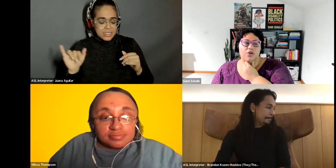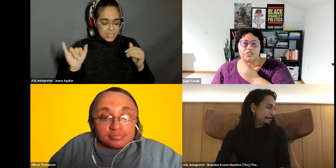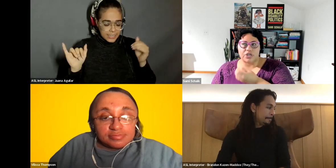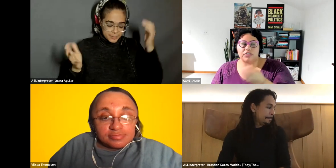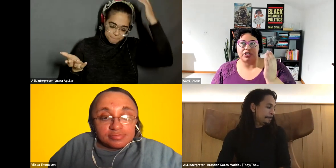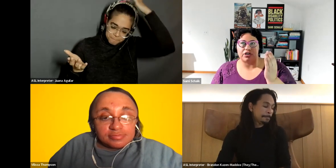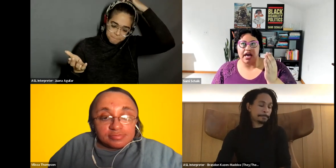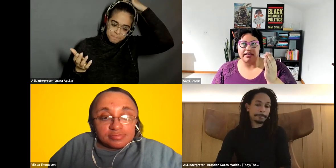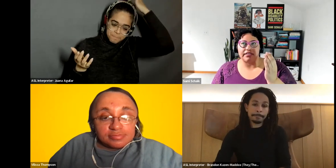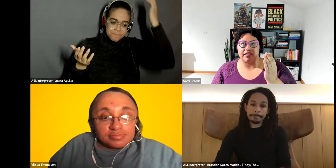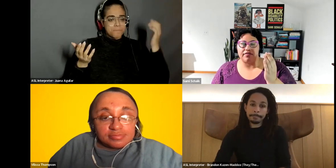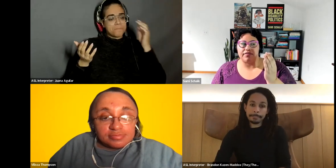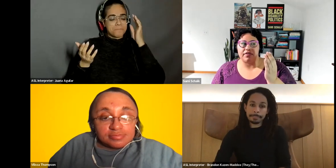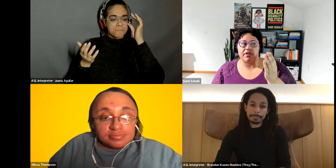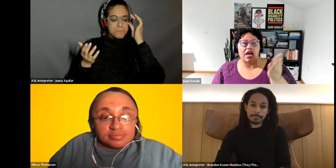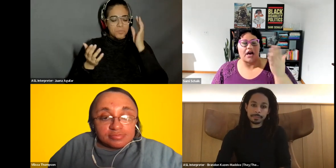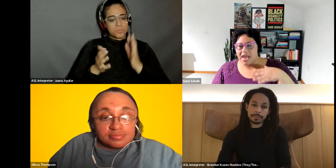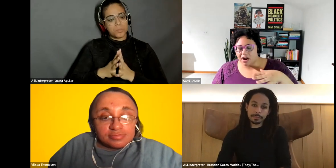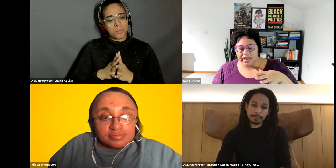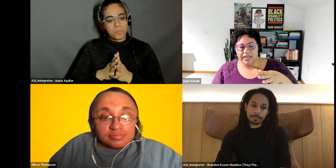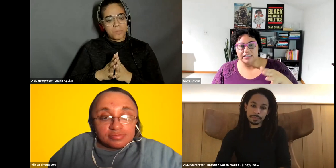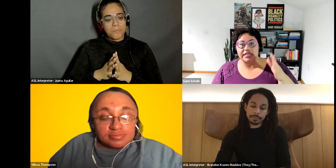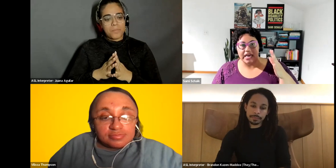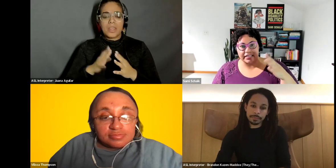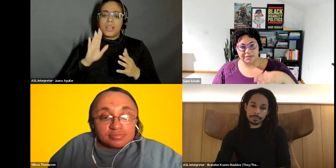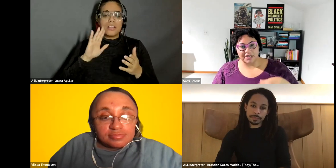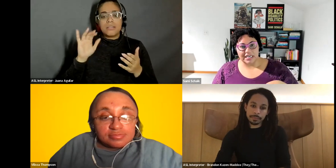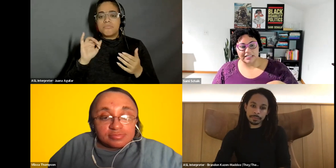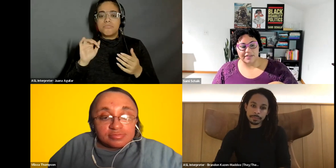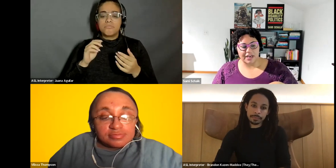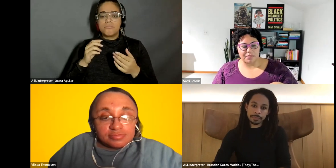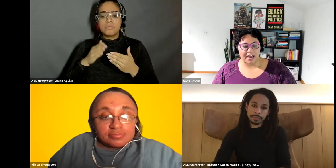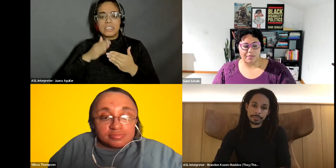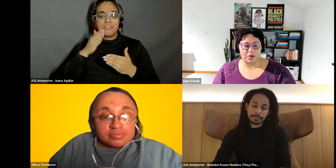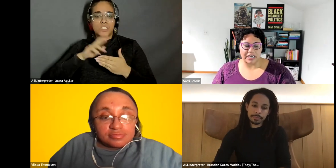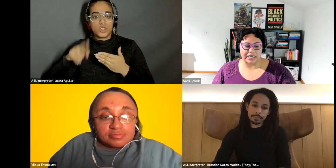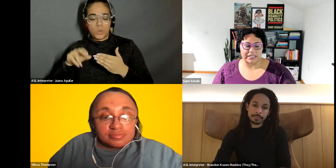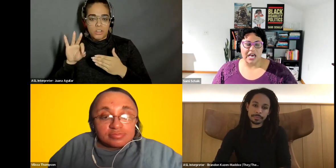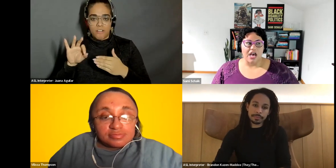Sami Schalk: result in certain kinds of not apparent insight disabilities. I think of what communities